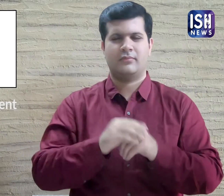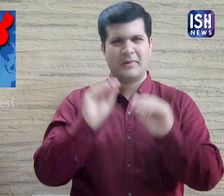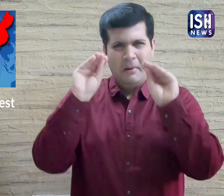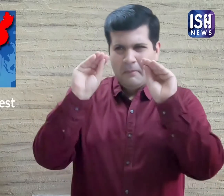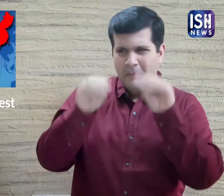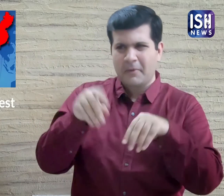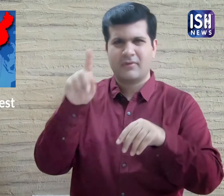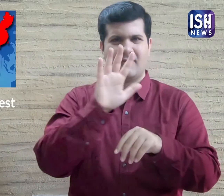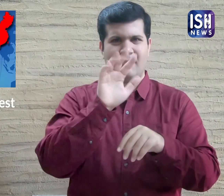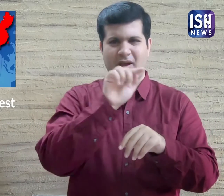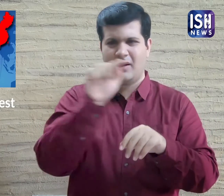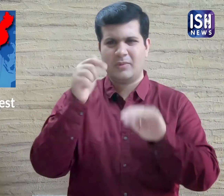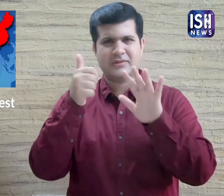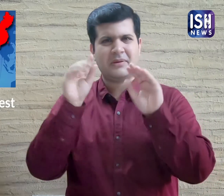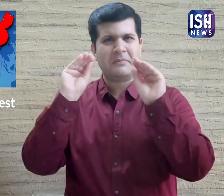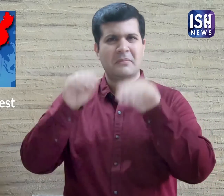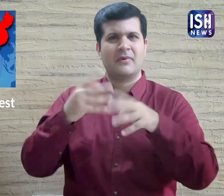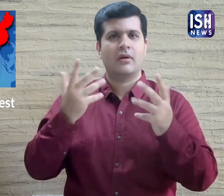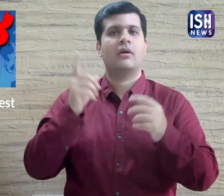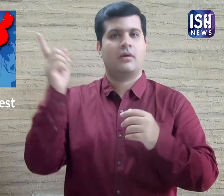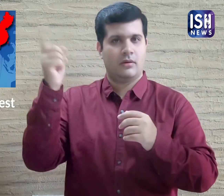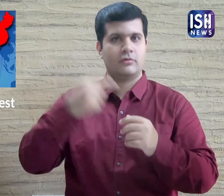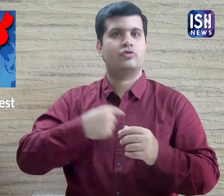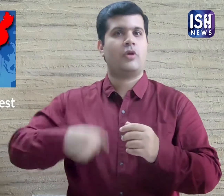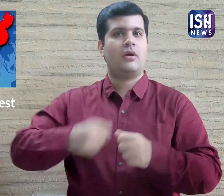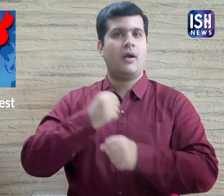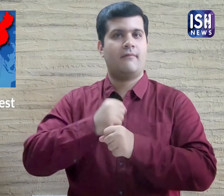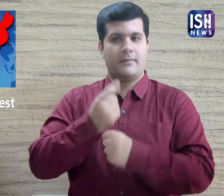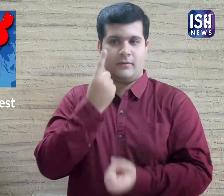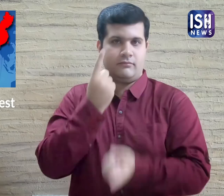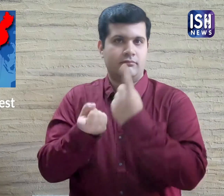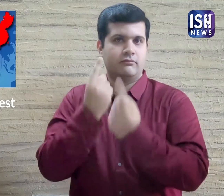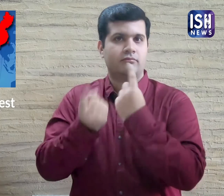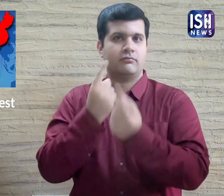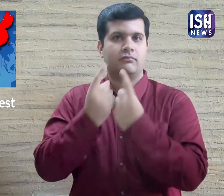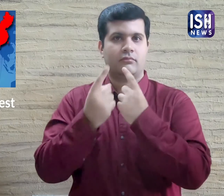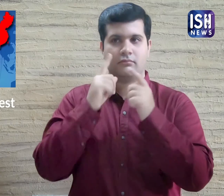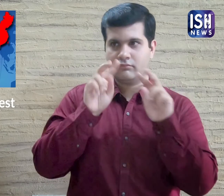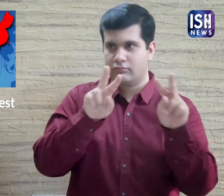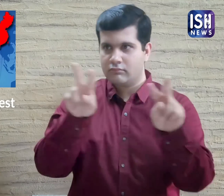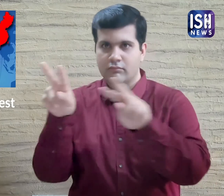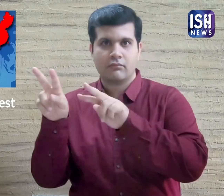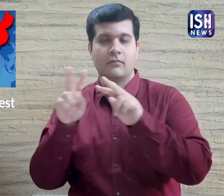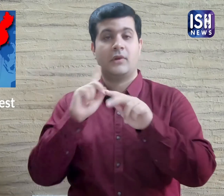Only few companies are allowed to manufacture these kits so that the government can ensure quality control.